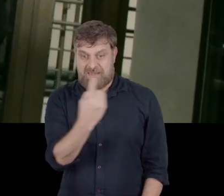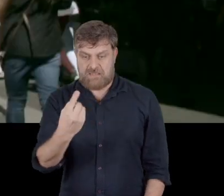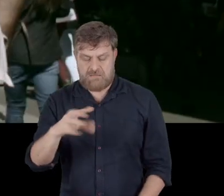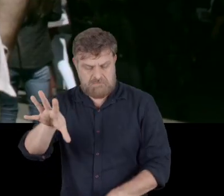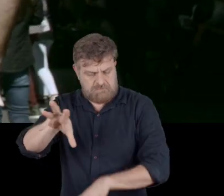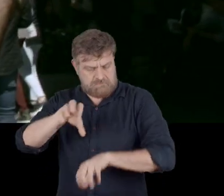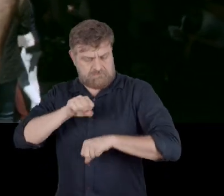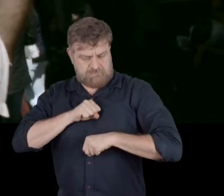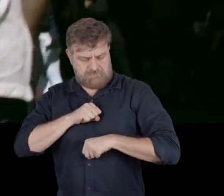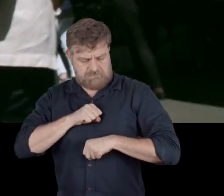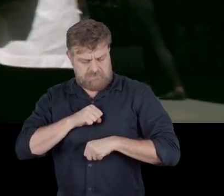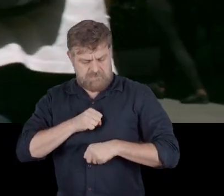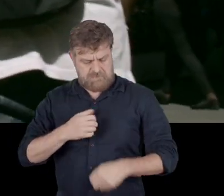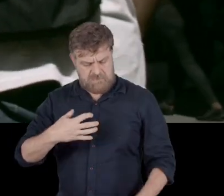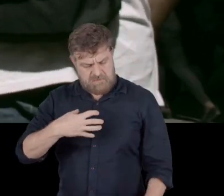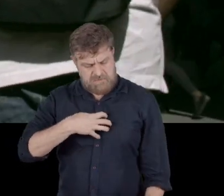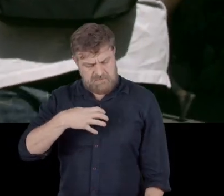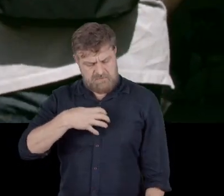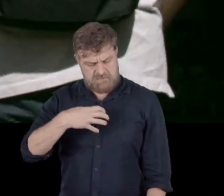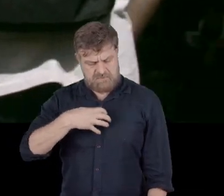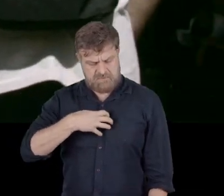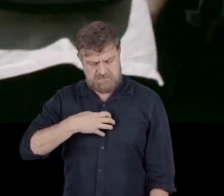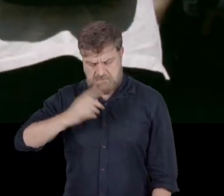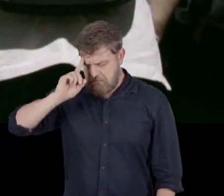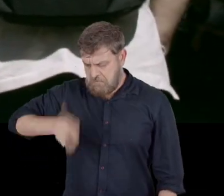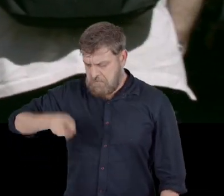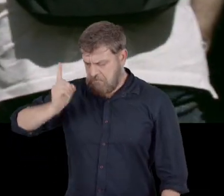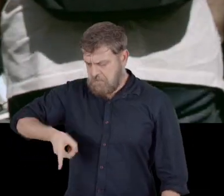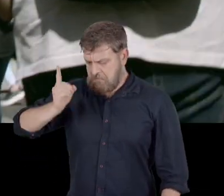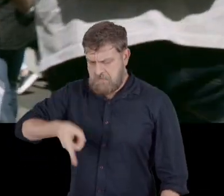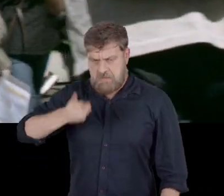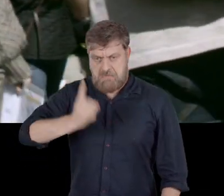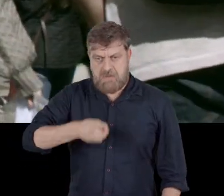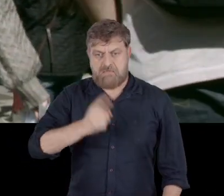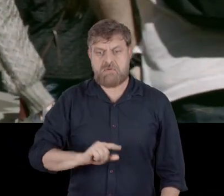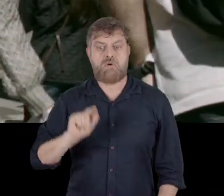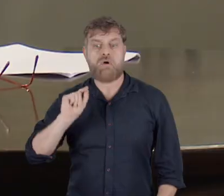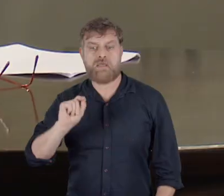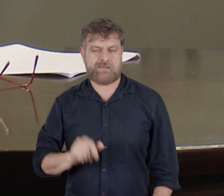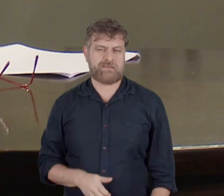The colonizer is the guy who came to Brazil